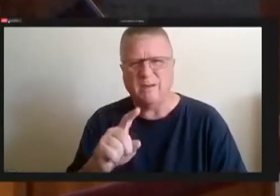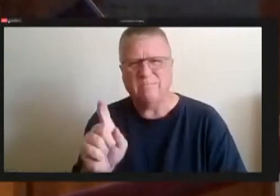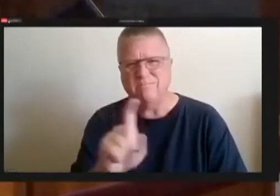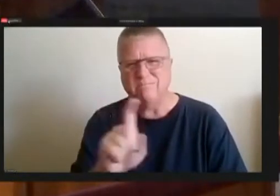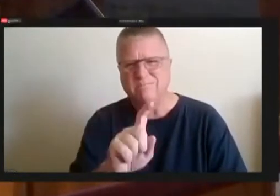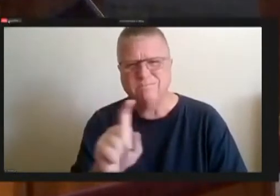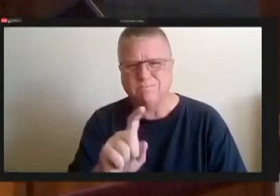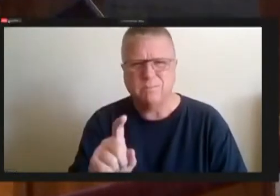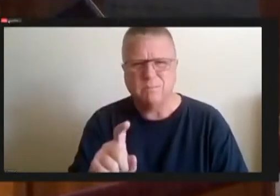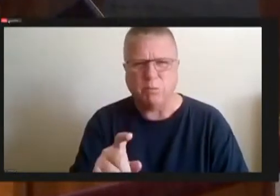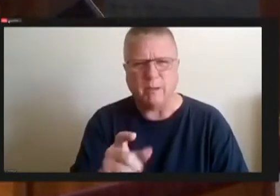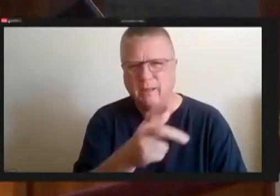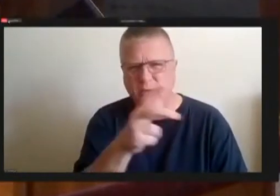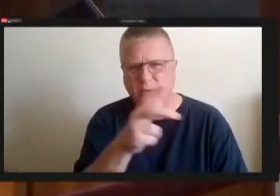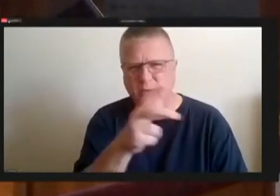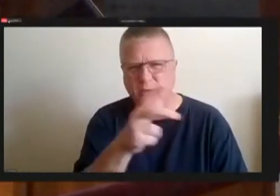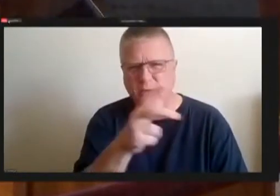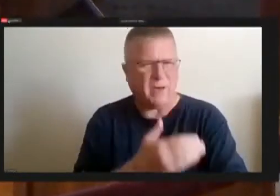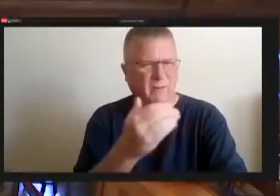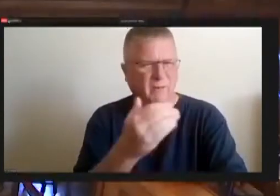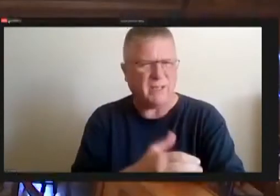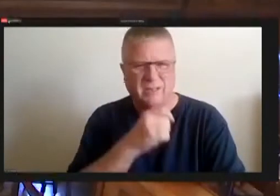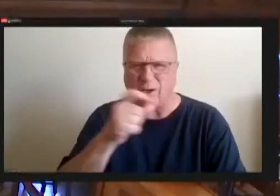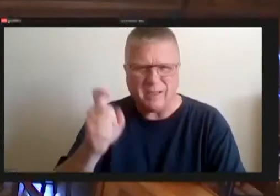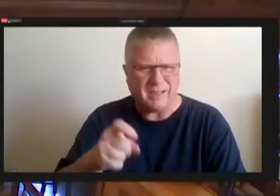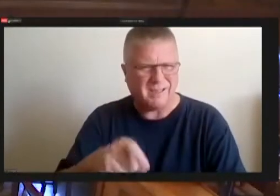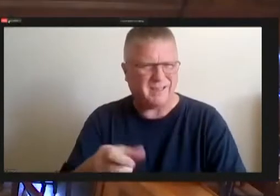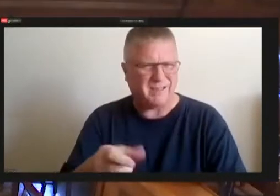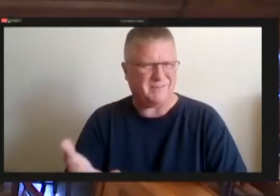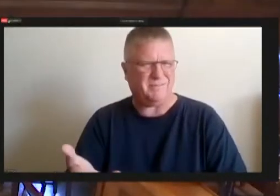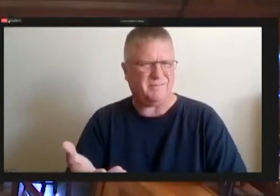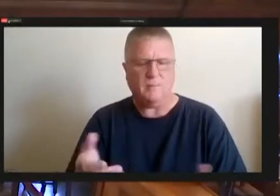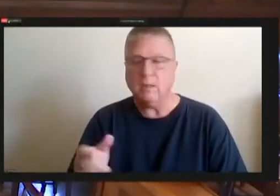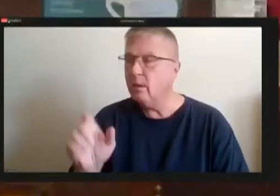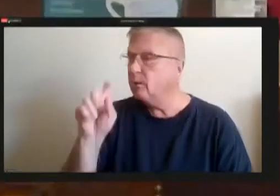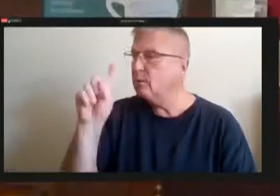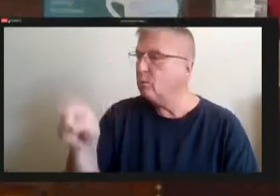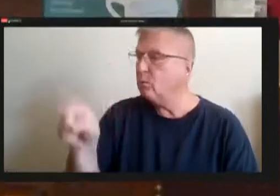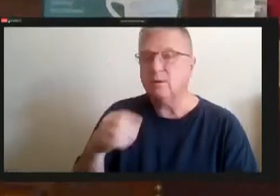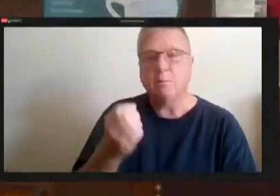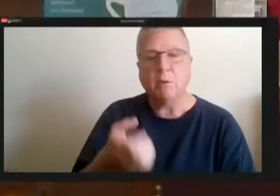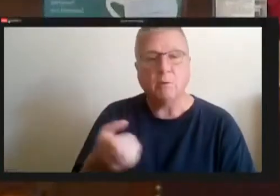You know, I mean, then, so the question the equipment like Do we need to hire another